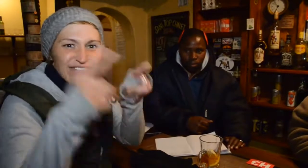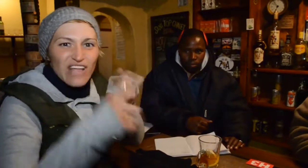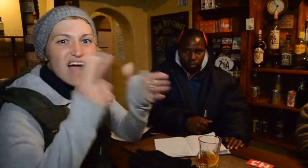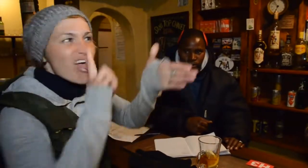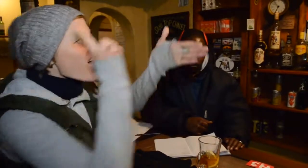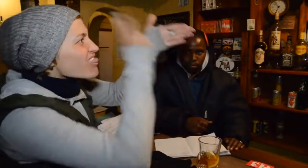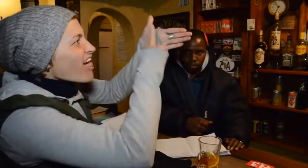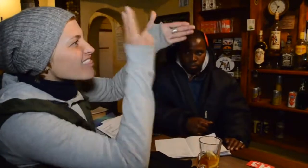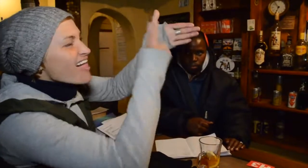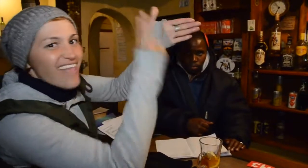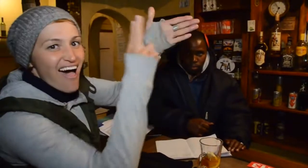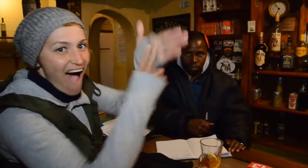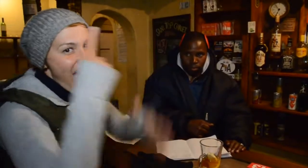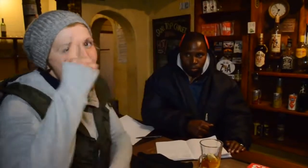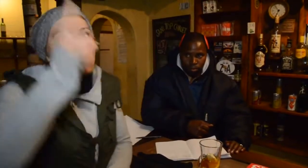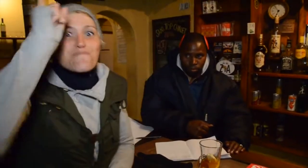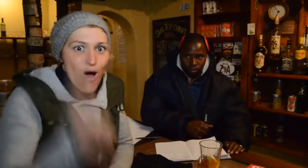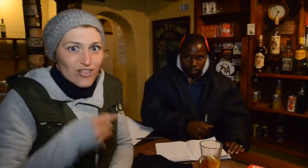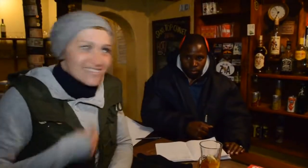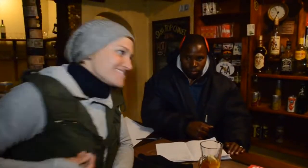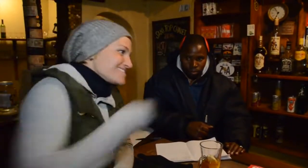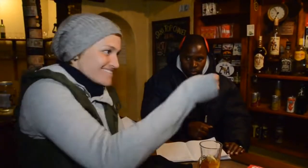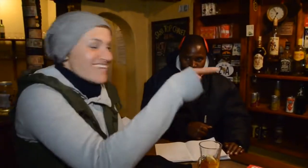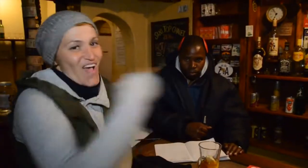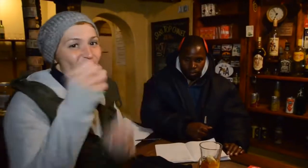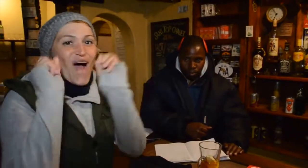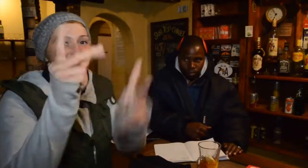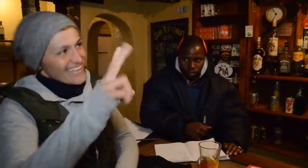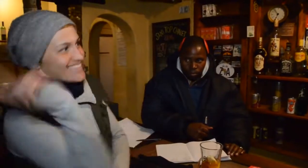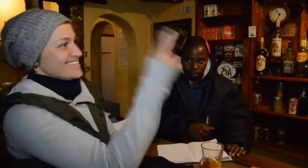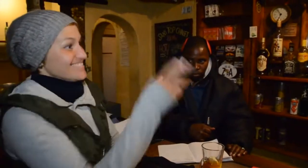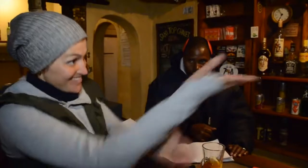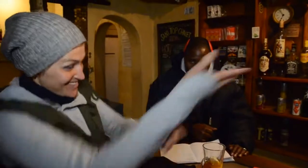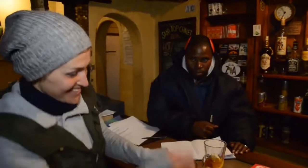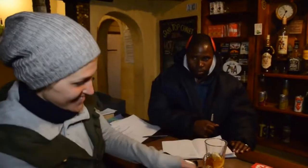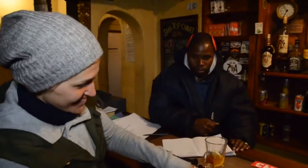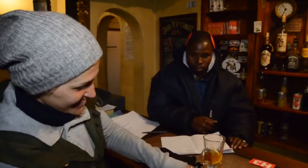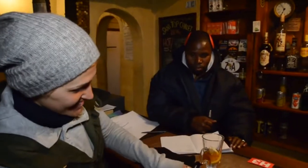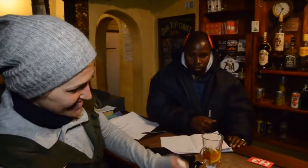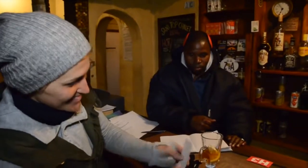There are many stickers up on the wall, and I knew I must put one up there.